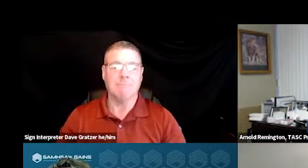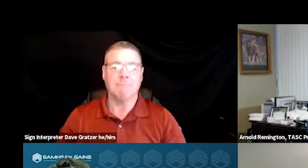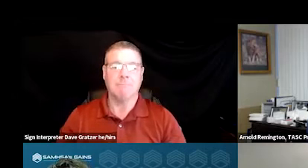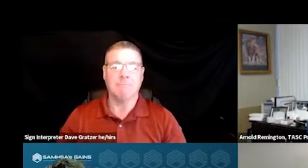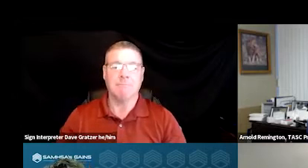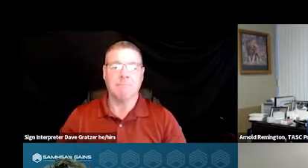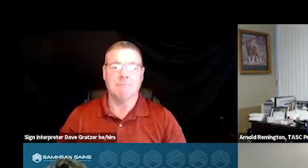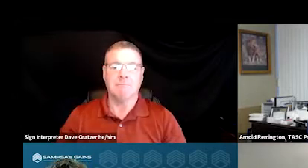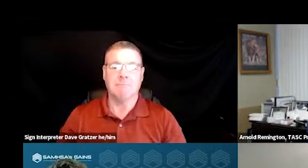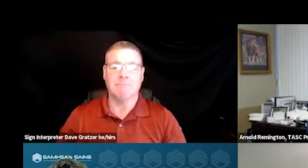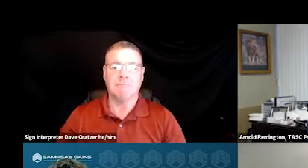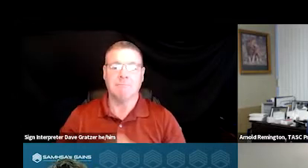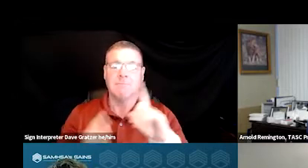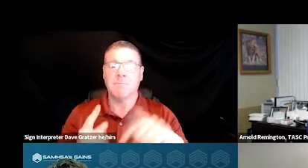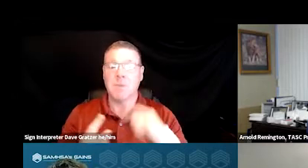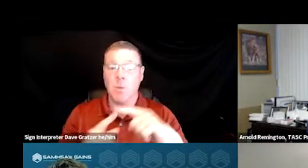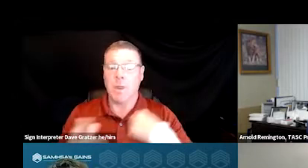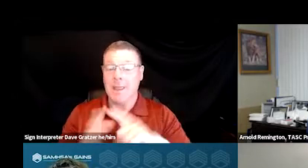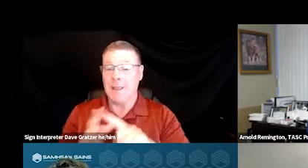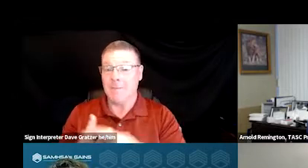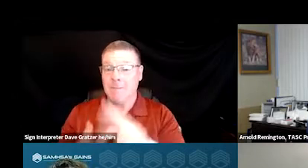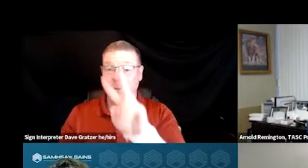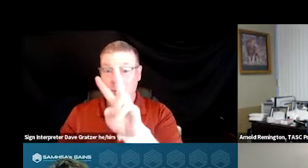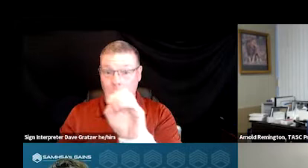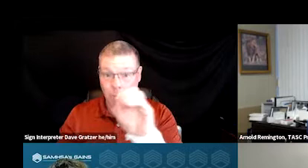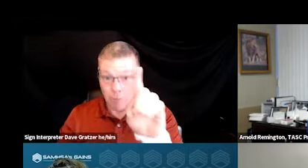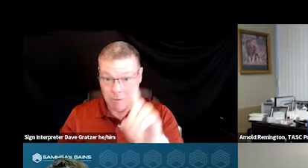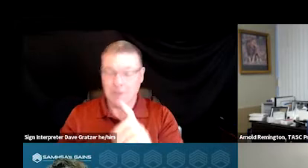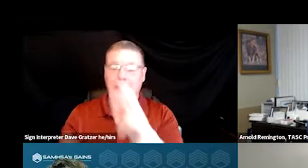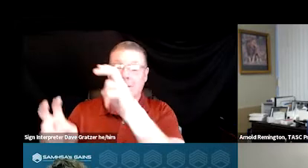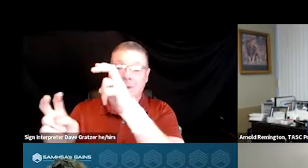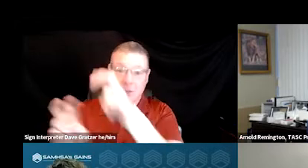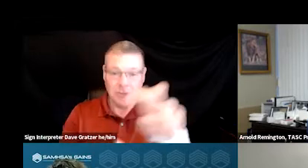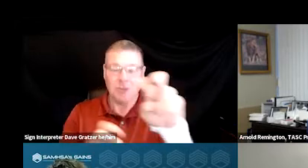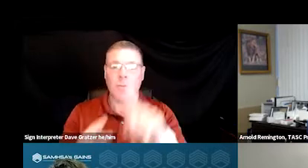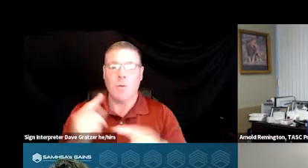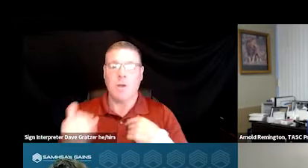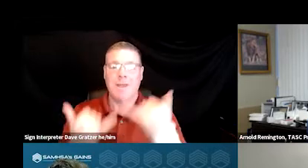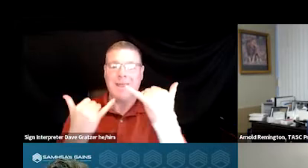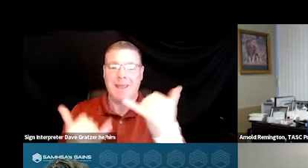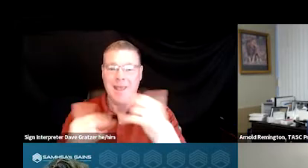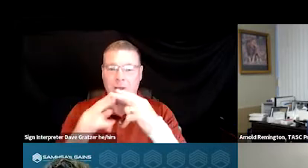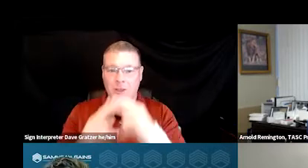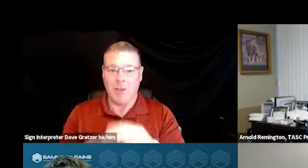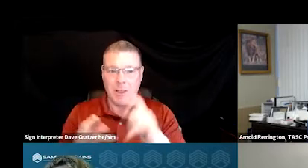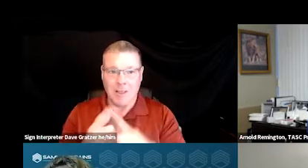When we began in 2001, we transitioned that program into what we now call the COPES program,